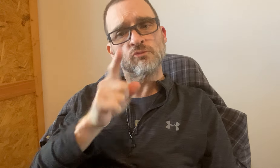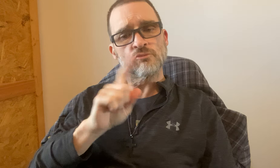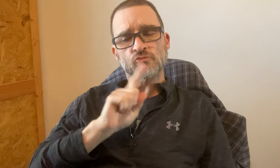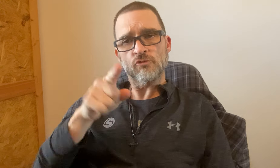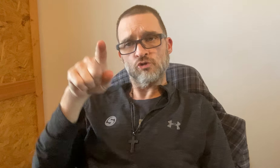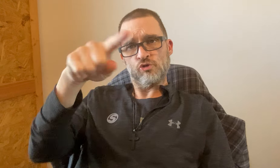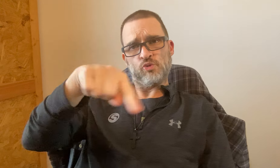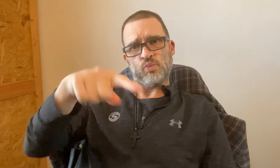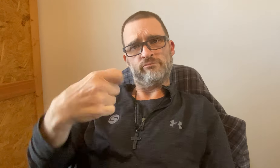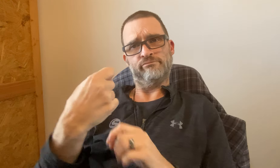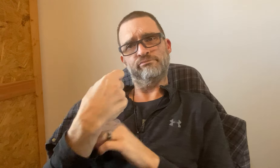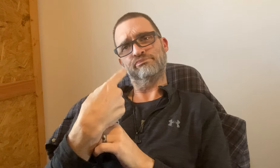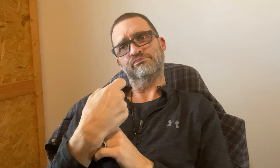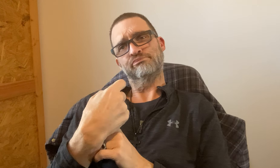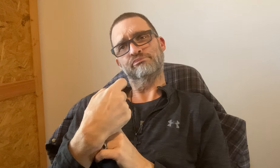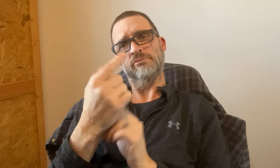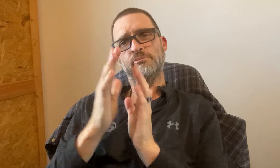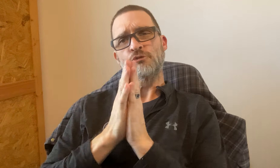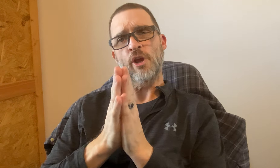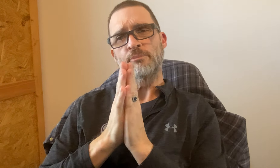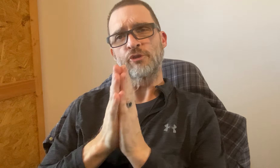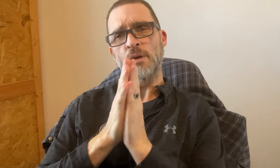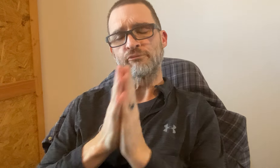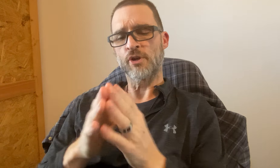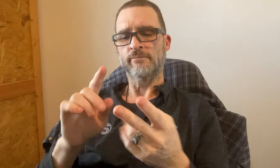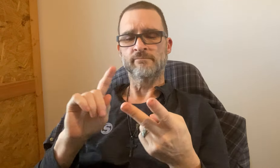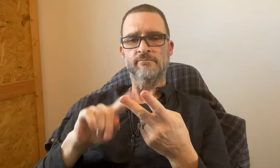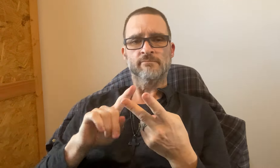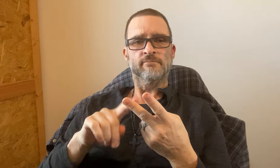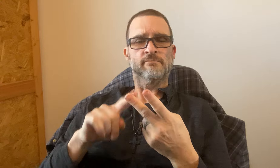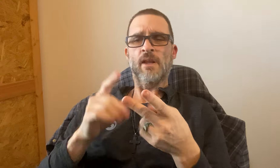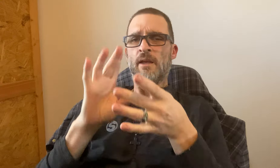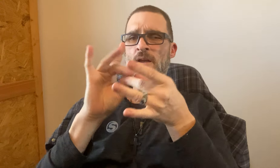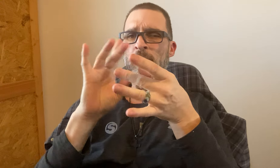It's true. You all are sending me messages with prayers